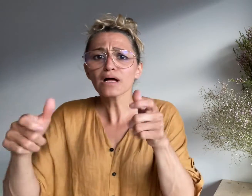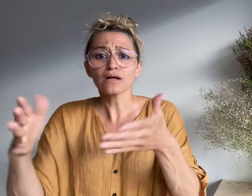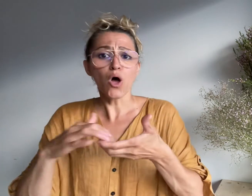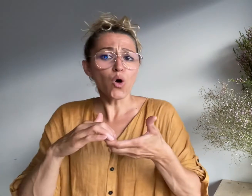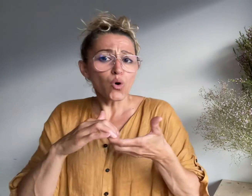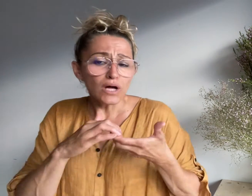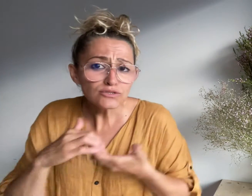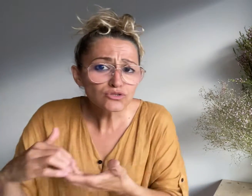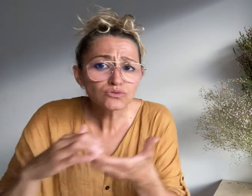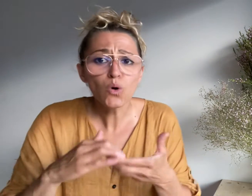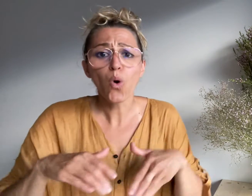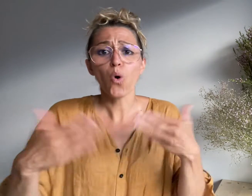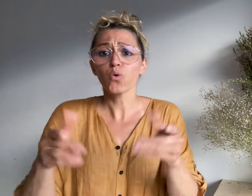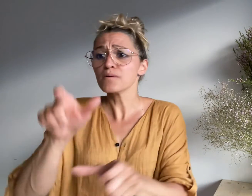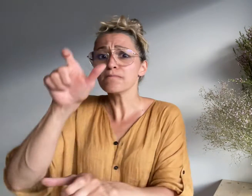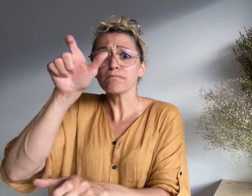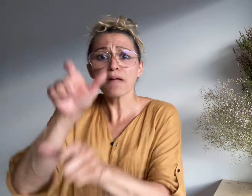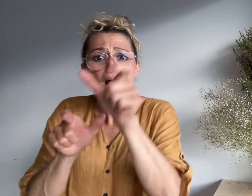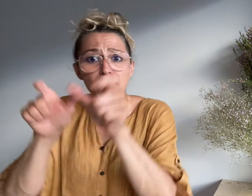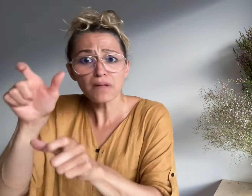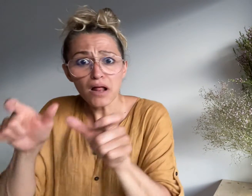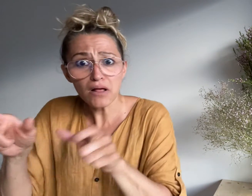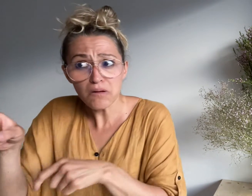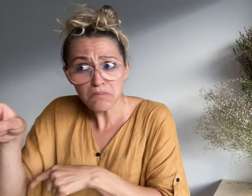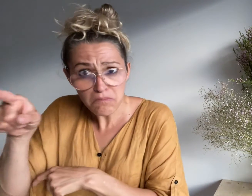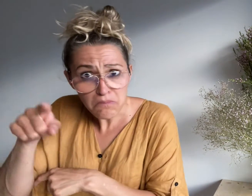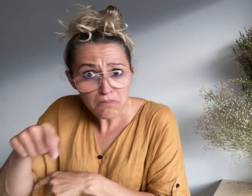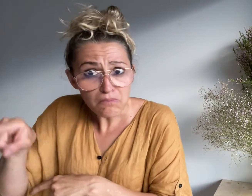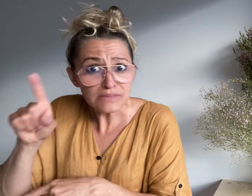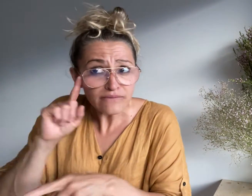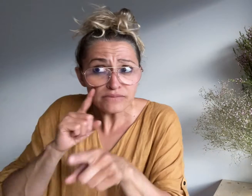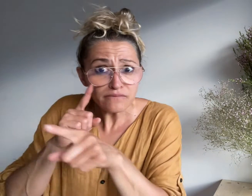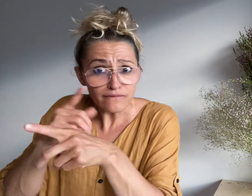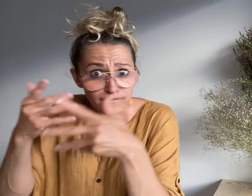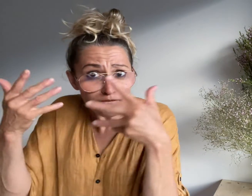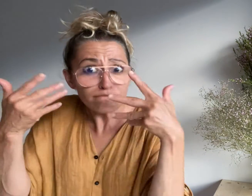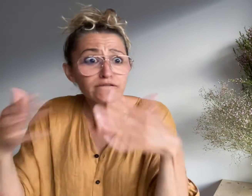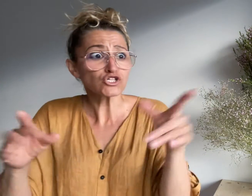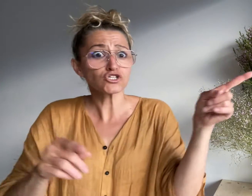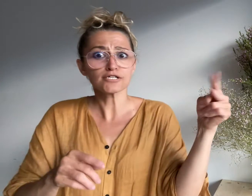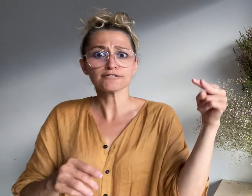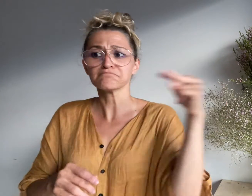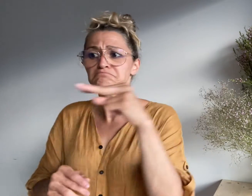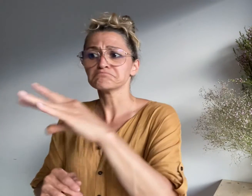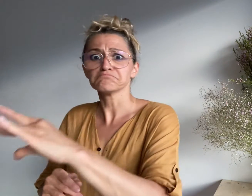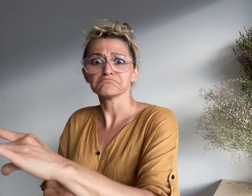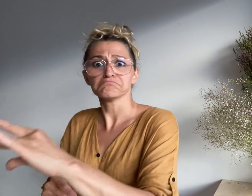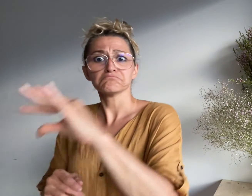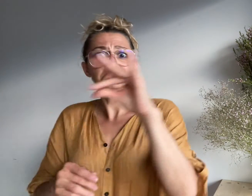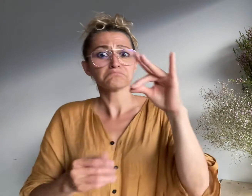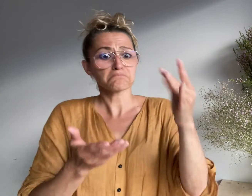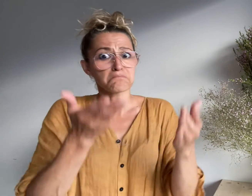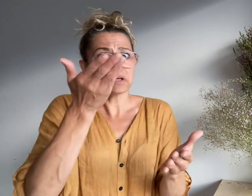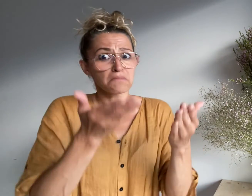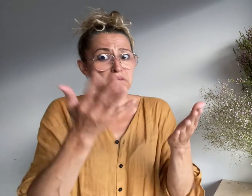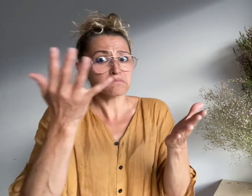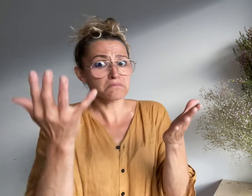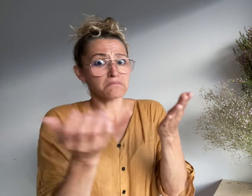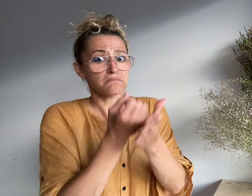organizations, or individuals who have been nominated